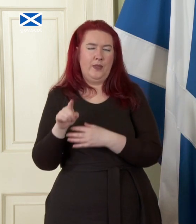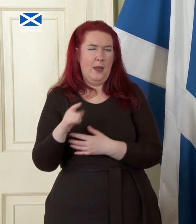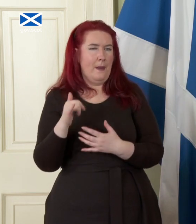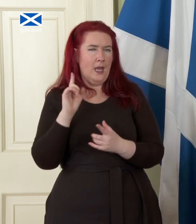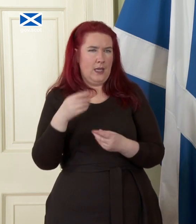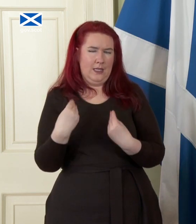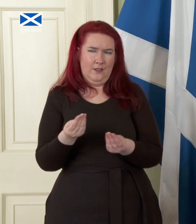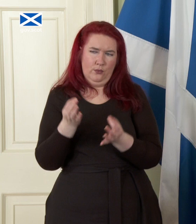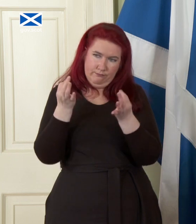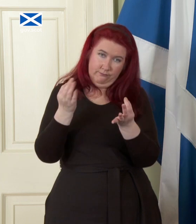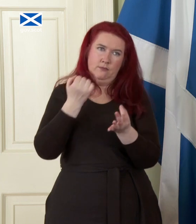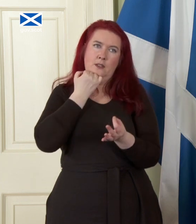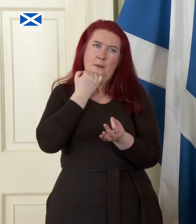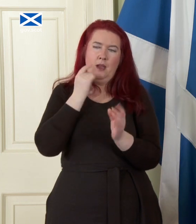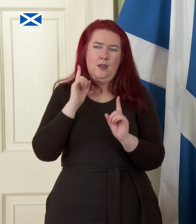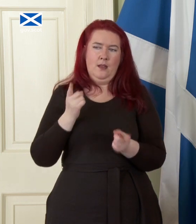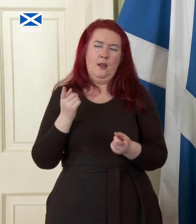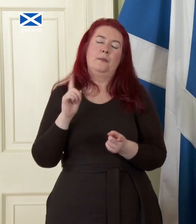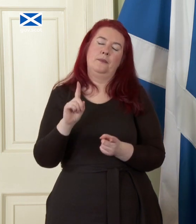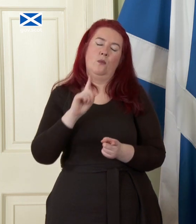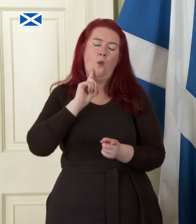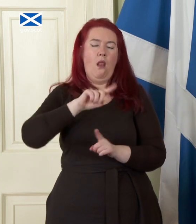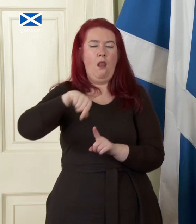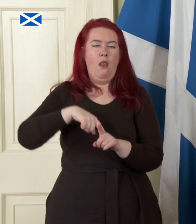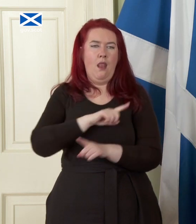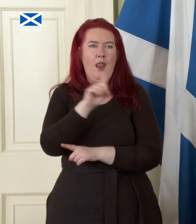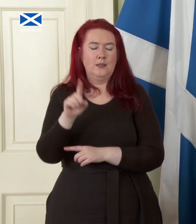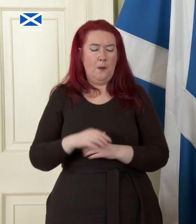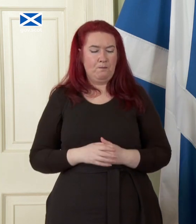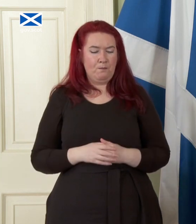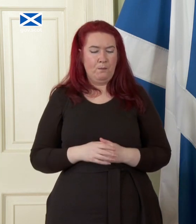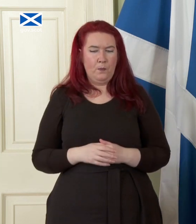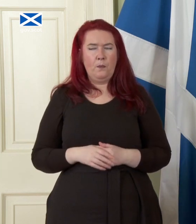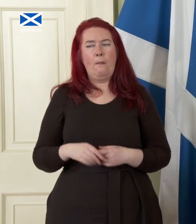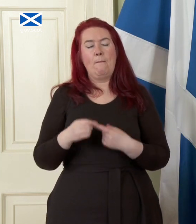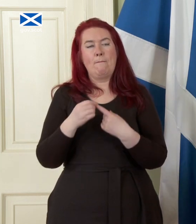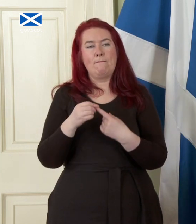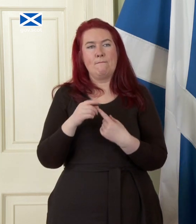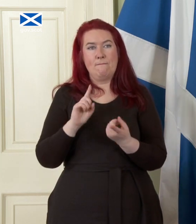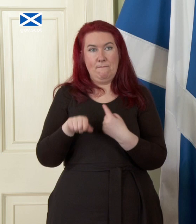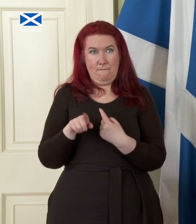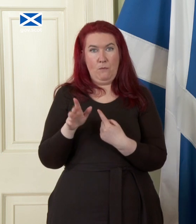you an exact number but I'll come back to that if we can later. on the issue so in as you see